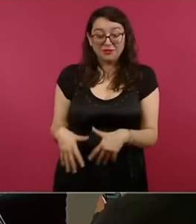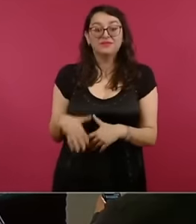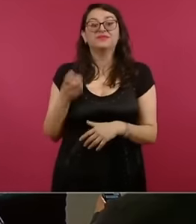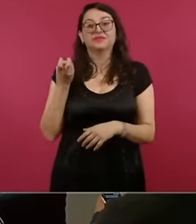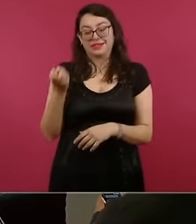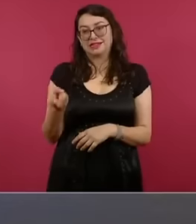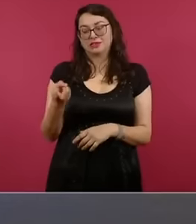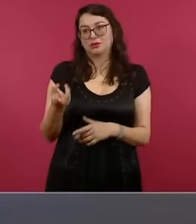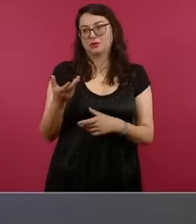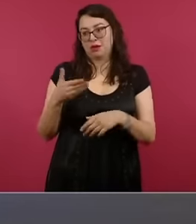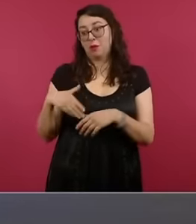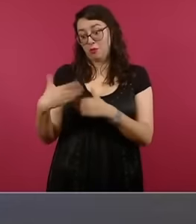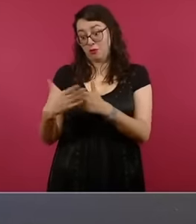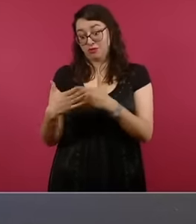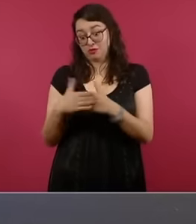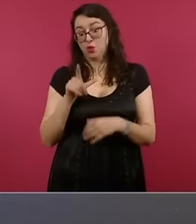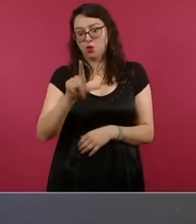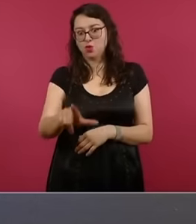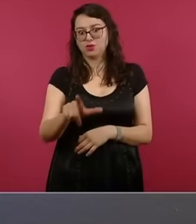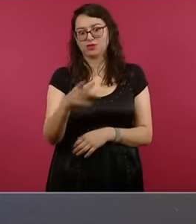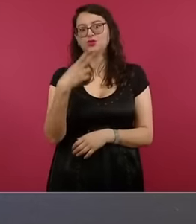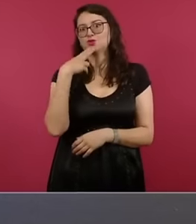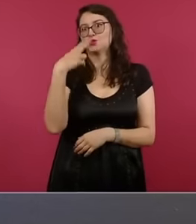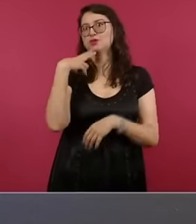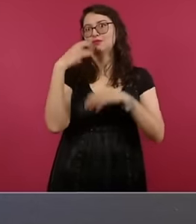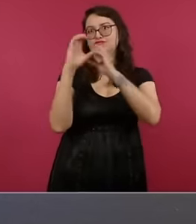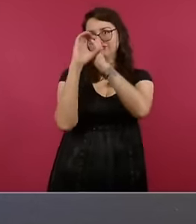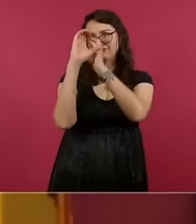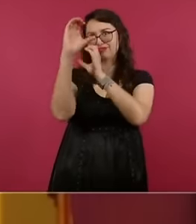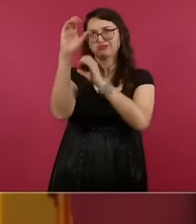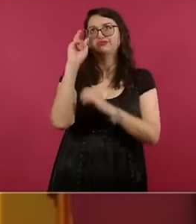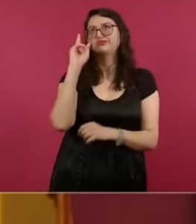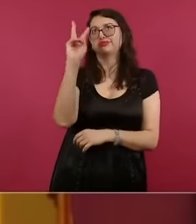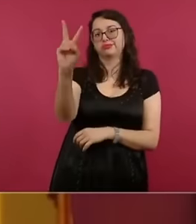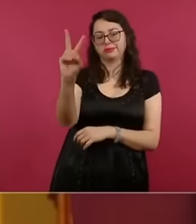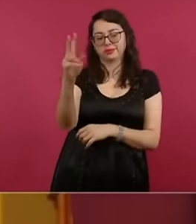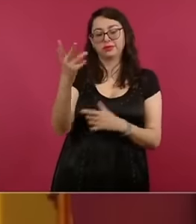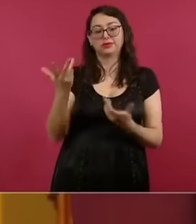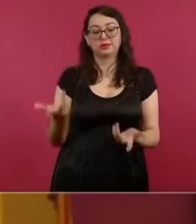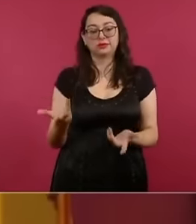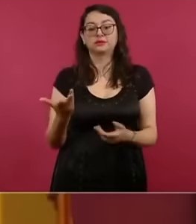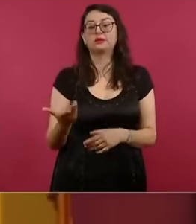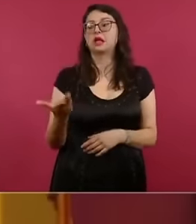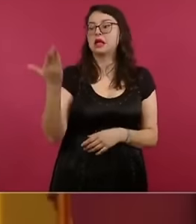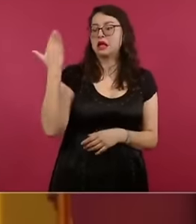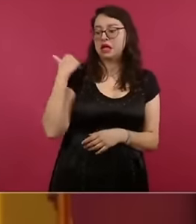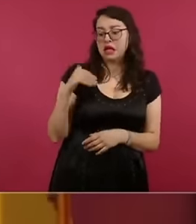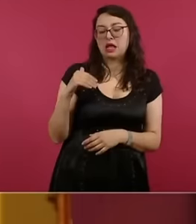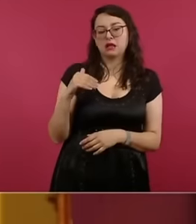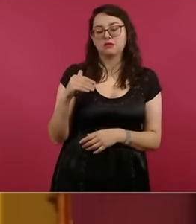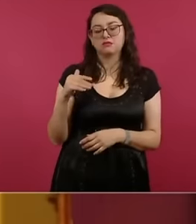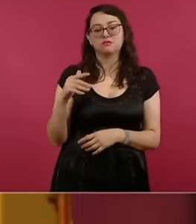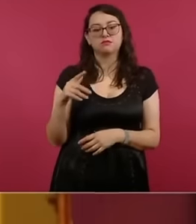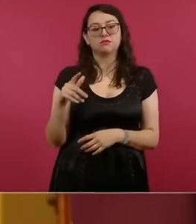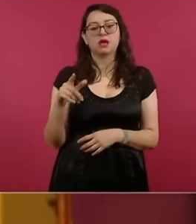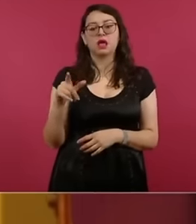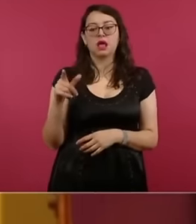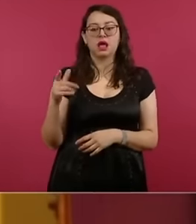of the partial eclipse in October from Puebla with this telescope. It is a beautiful instrument that